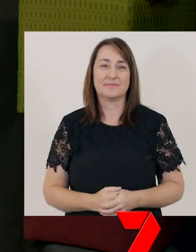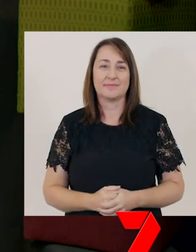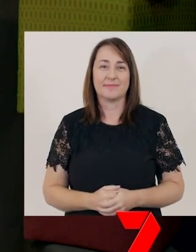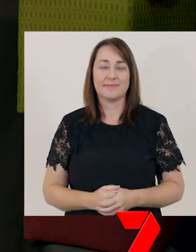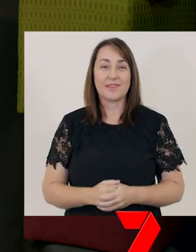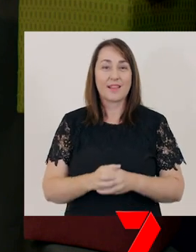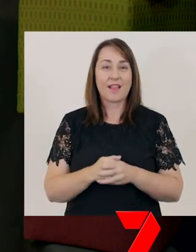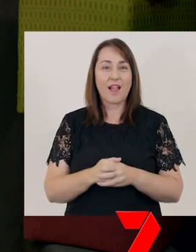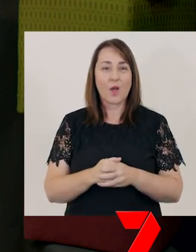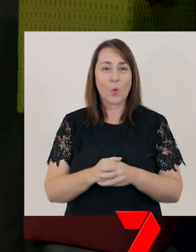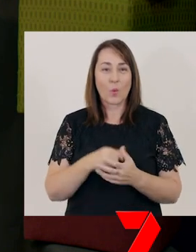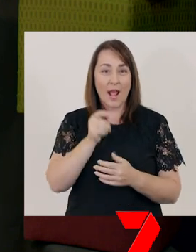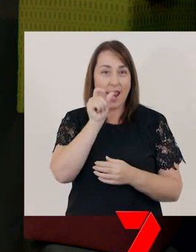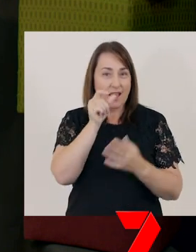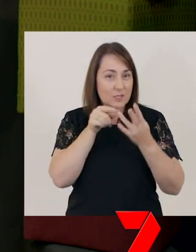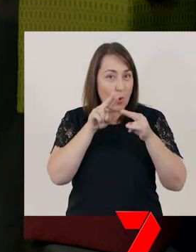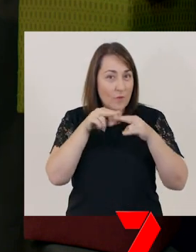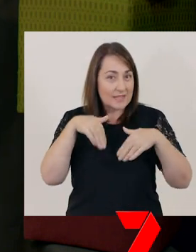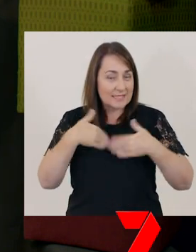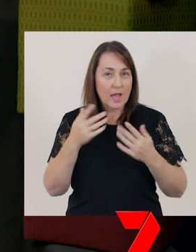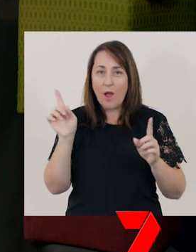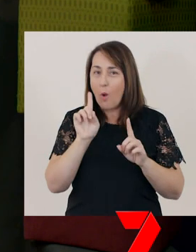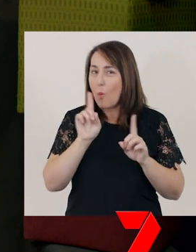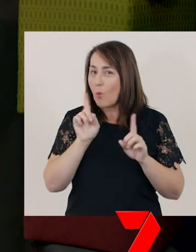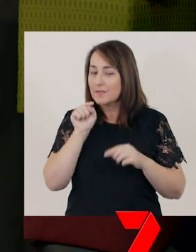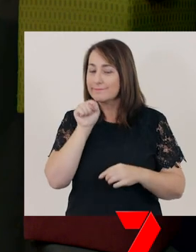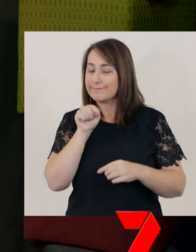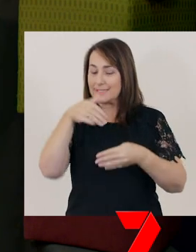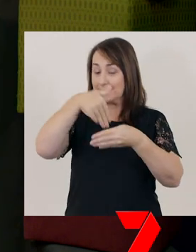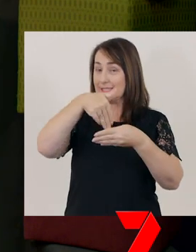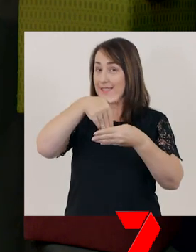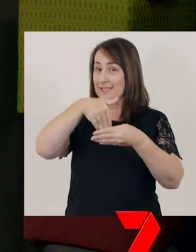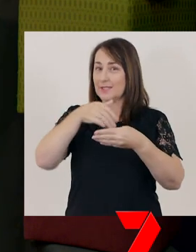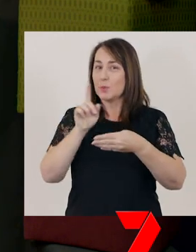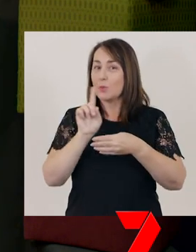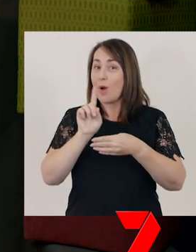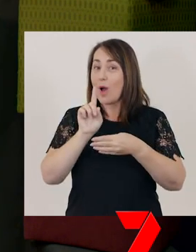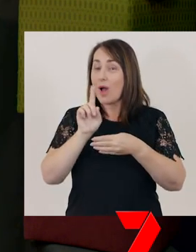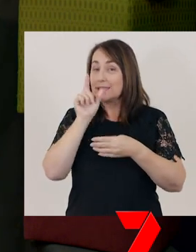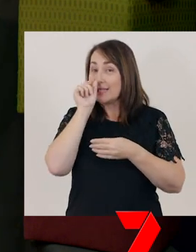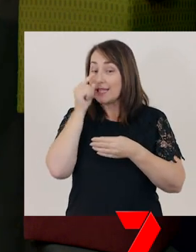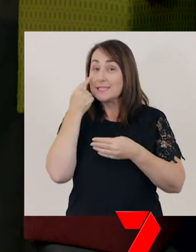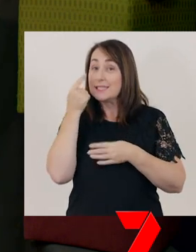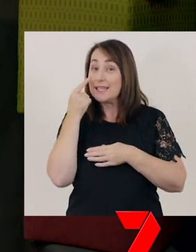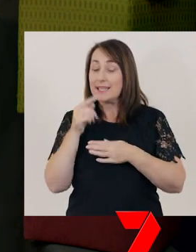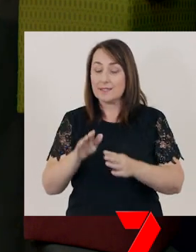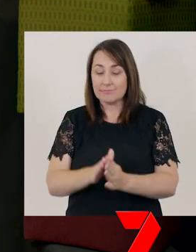[sings] Oh, letter of the day, what could you be? Oh, letter of the day, what can I see?